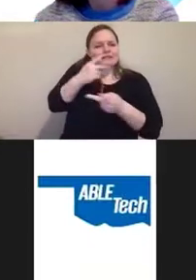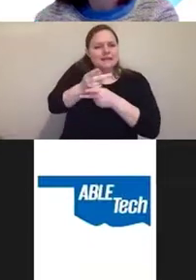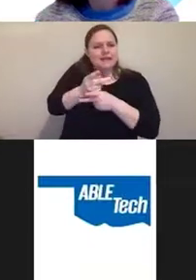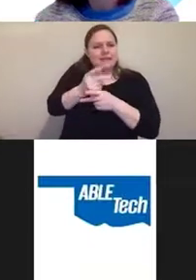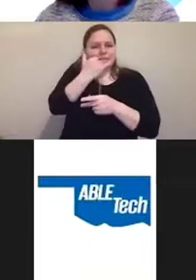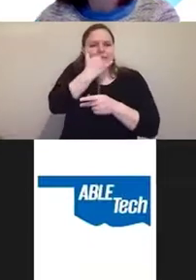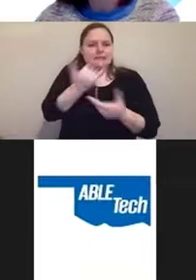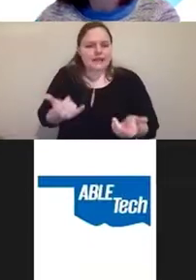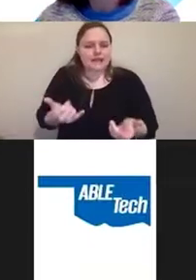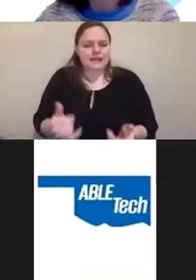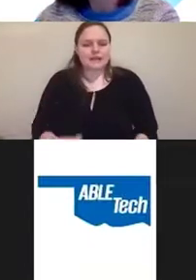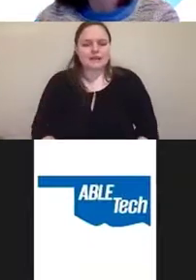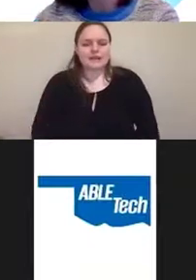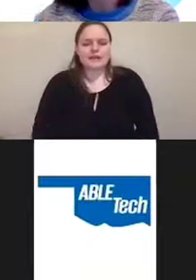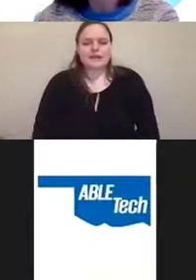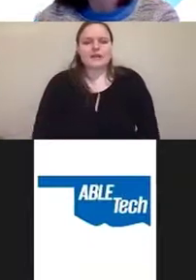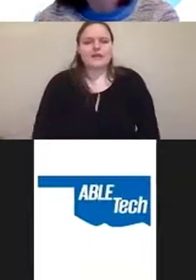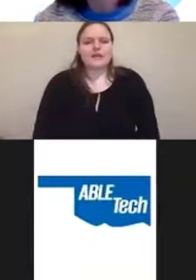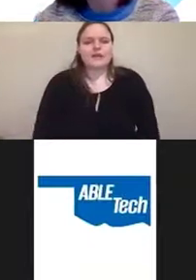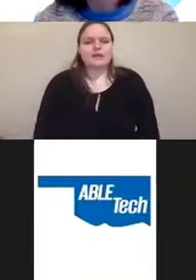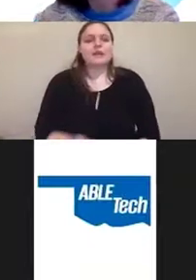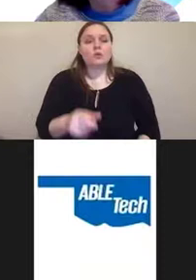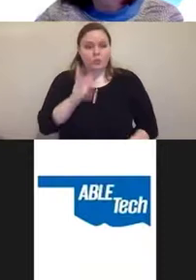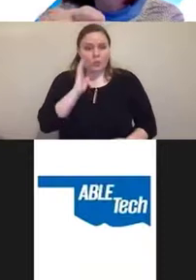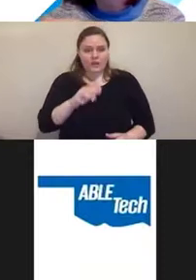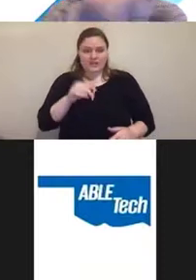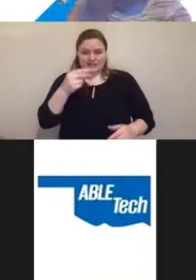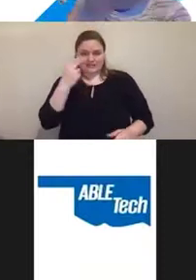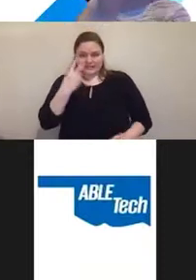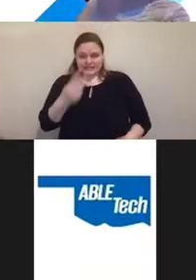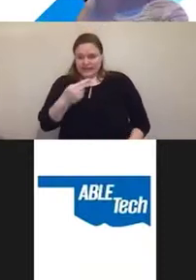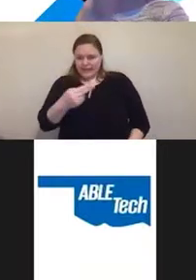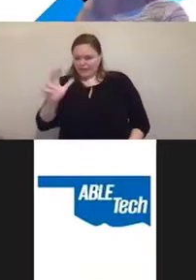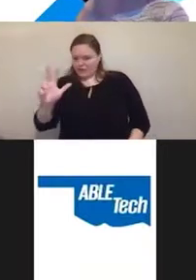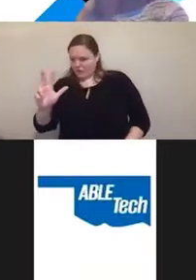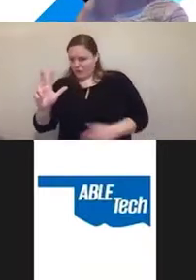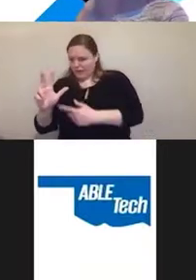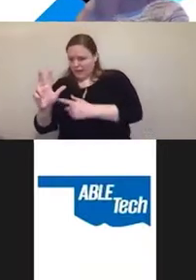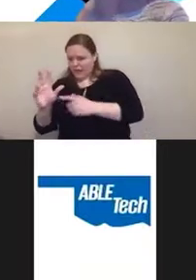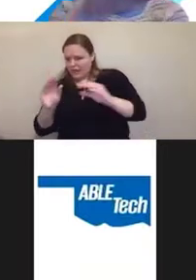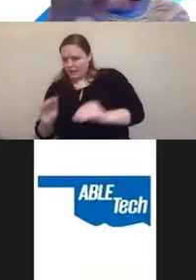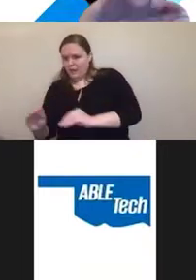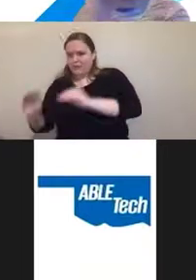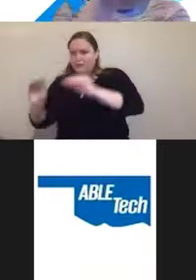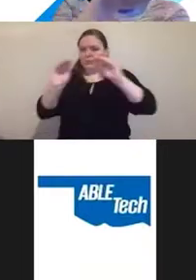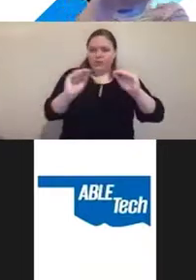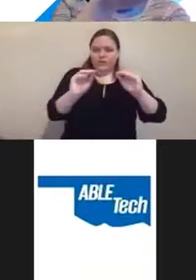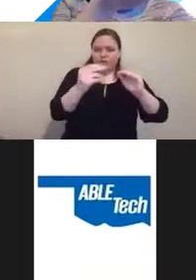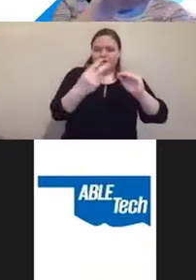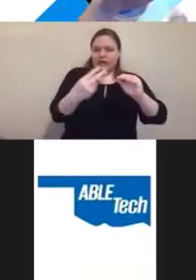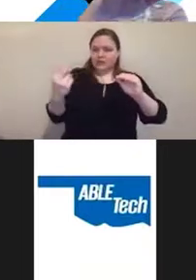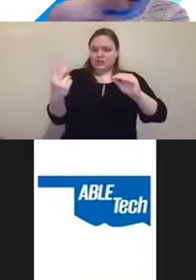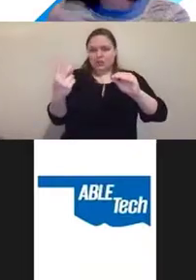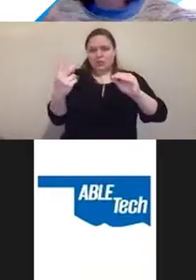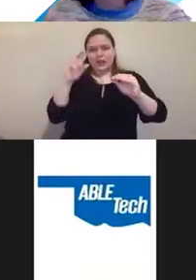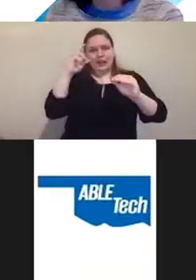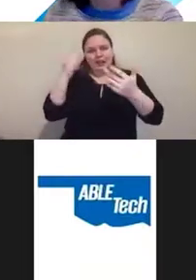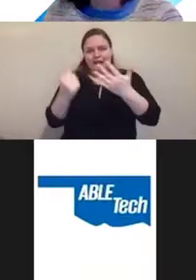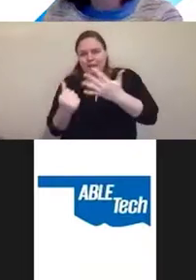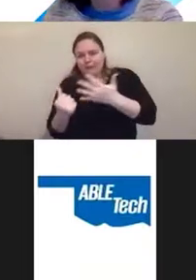Is it going to take the H3 and move it to H2 like promoted a level which would be wrong?